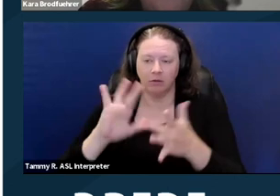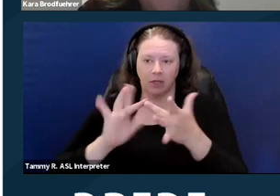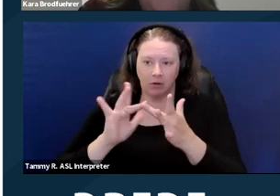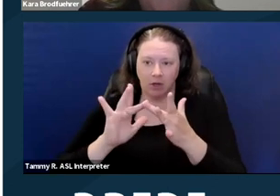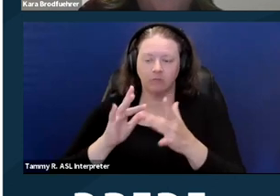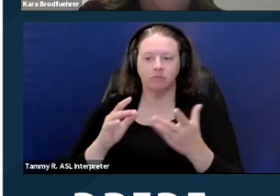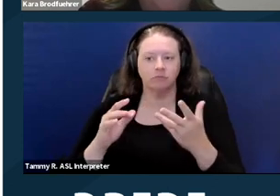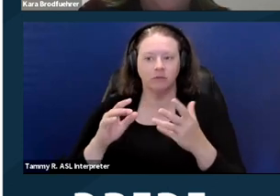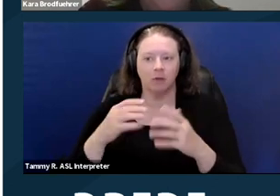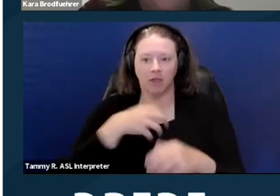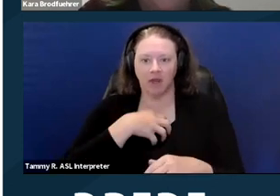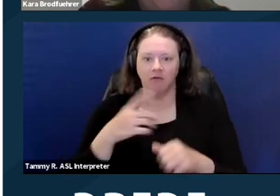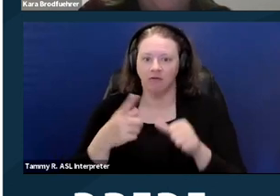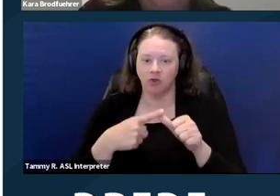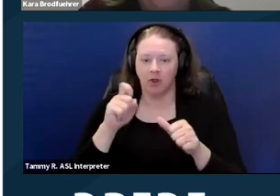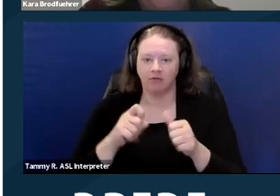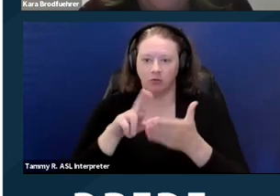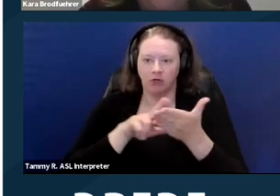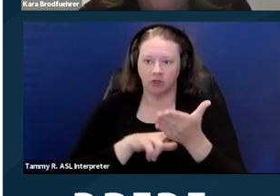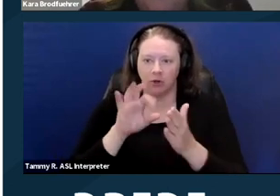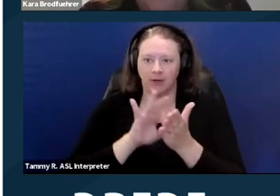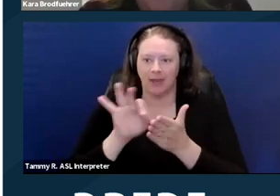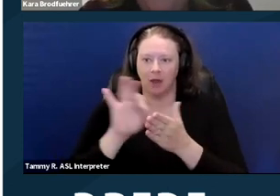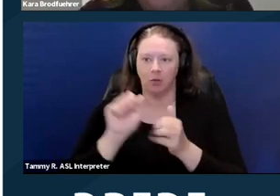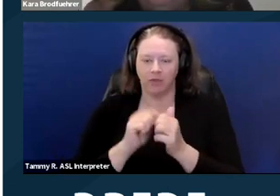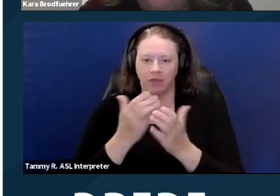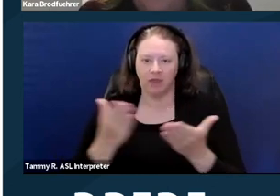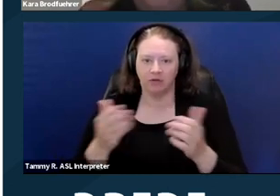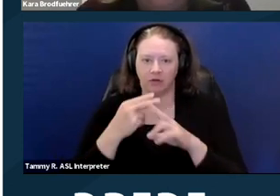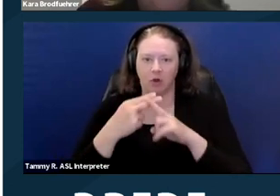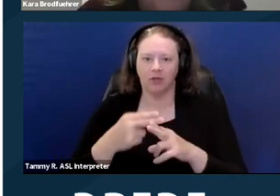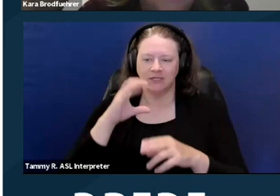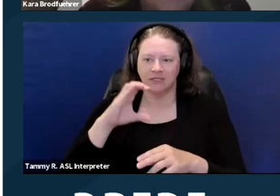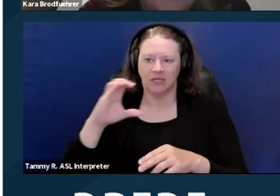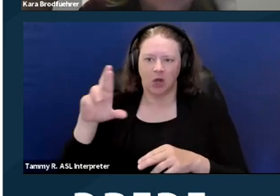To do that, you have to register an account with this thing called CCRS. It'll take you through that process.